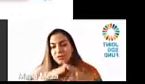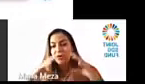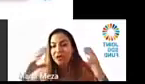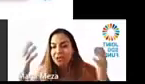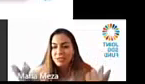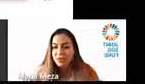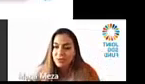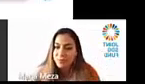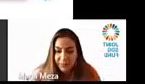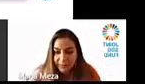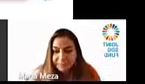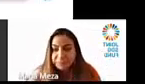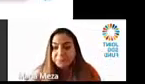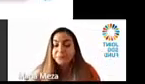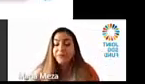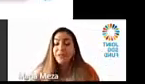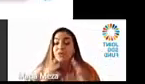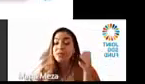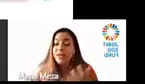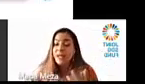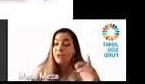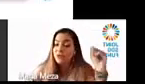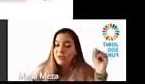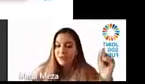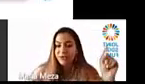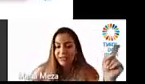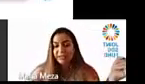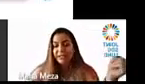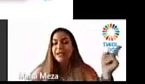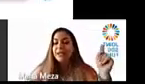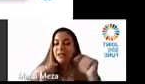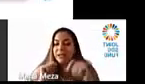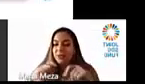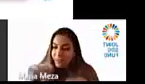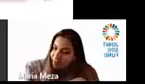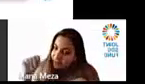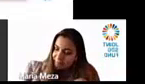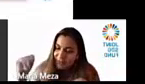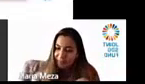all the requests to see that they all fit with some criteria that I told them to take a pencil